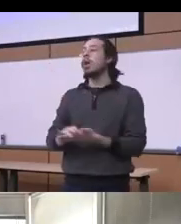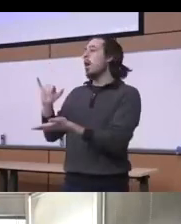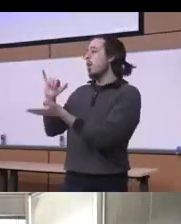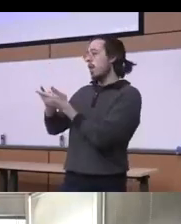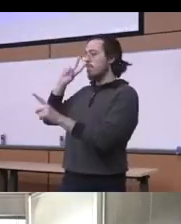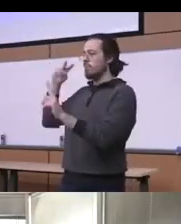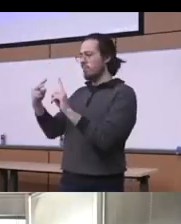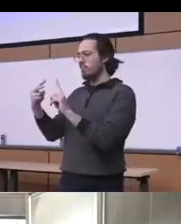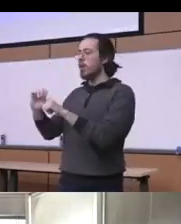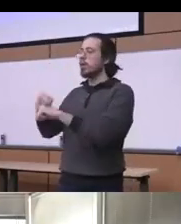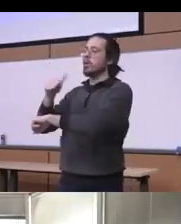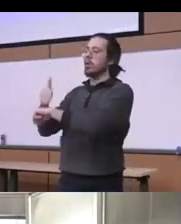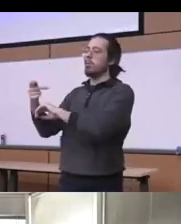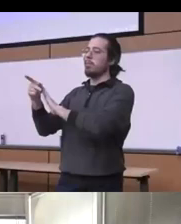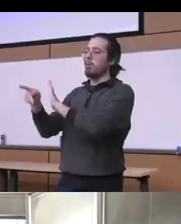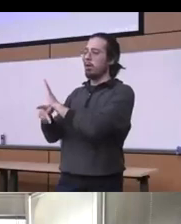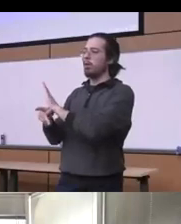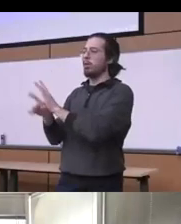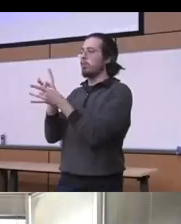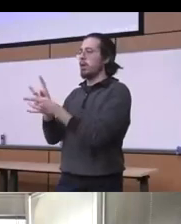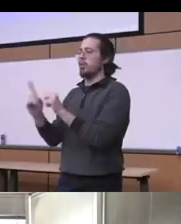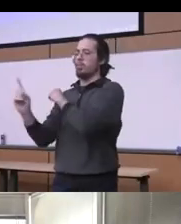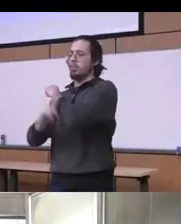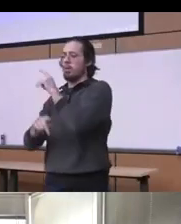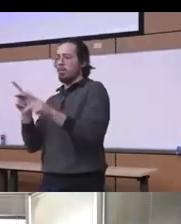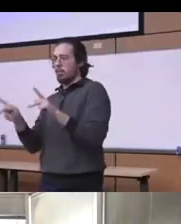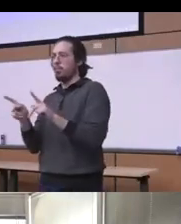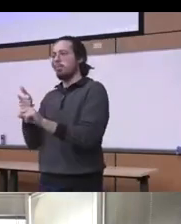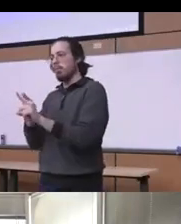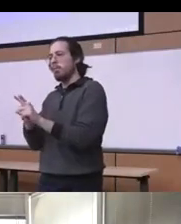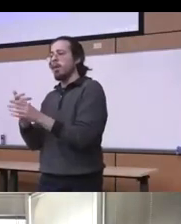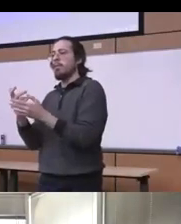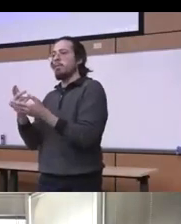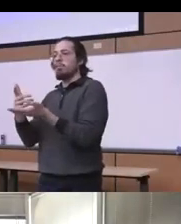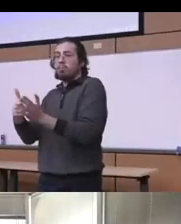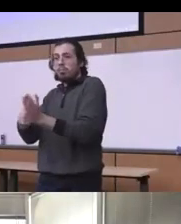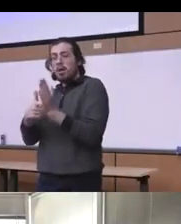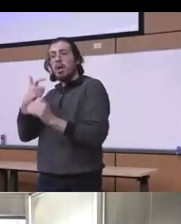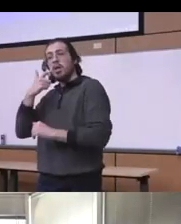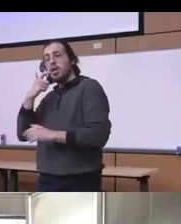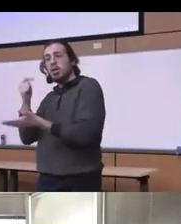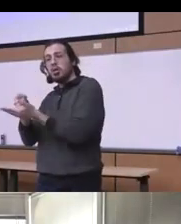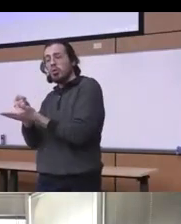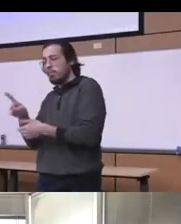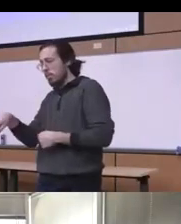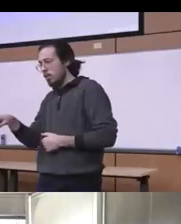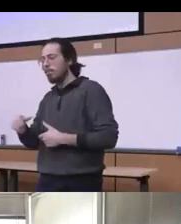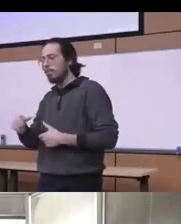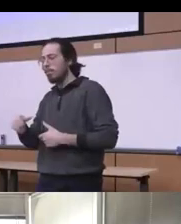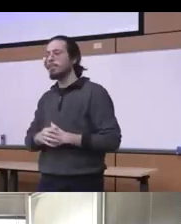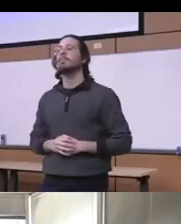criminalized people who are in need for addiction treatment and then things start really kind of